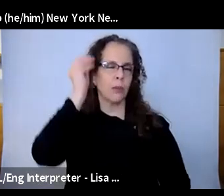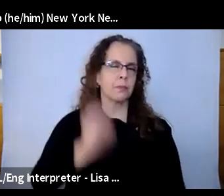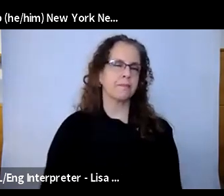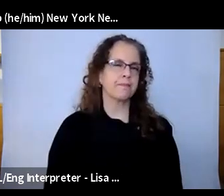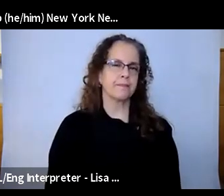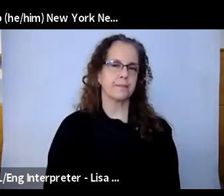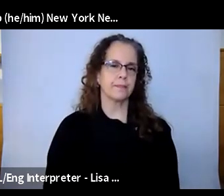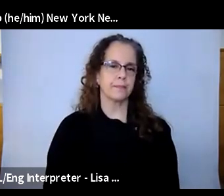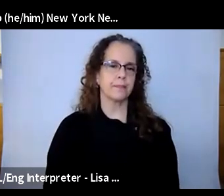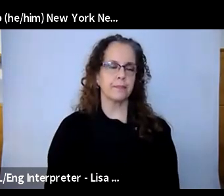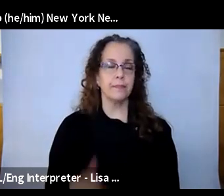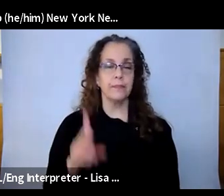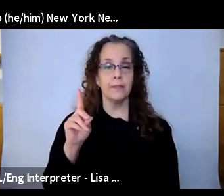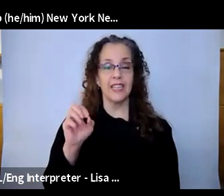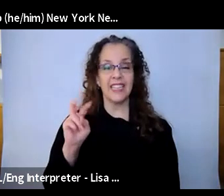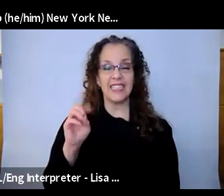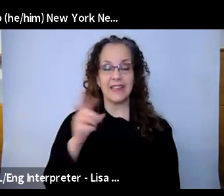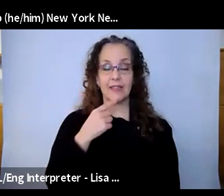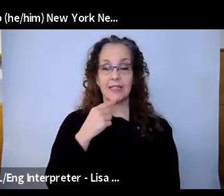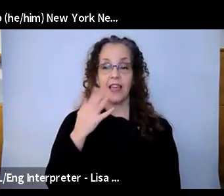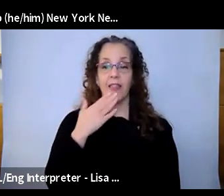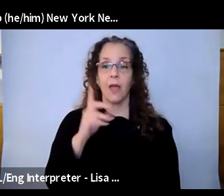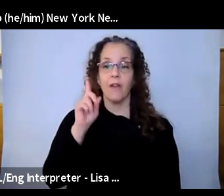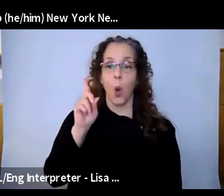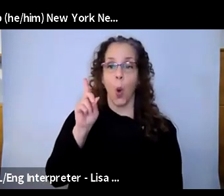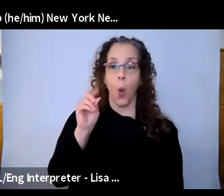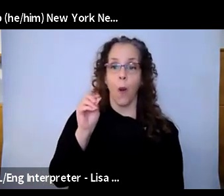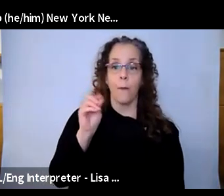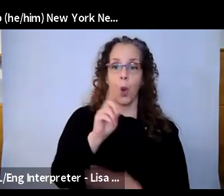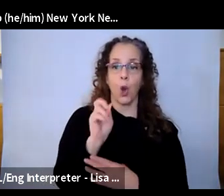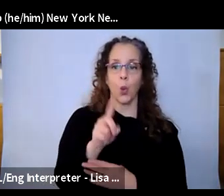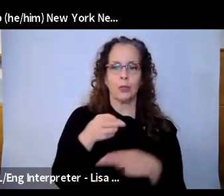David Shane: That's great. Thank you. We have one more question I want to get to in the chat really briefly before we wrap